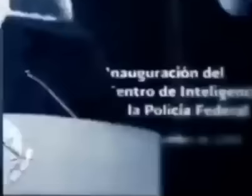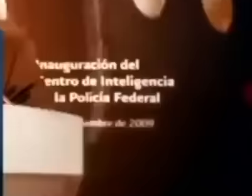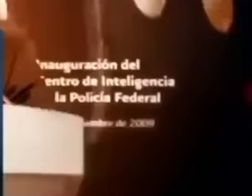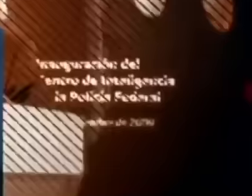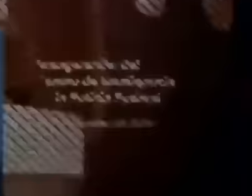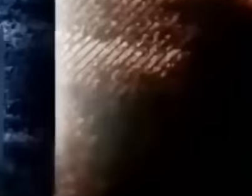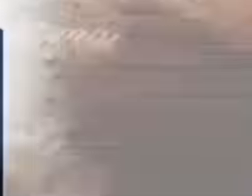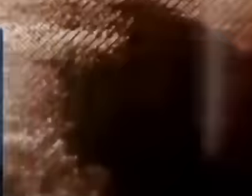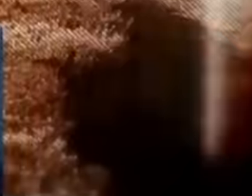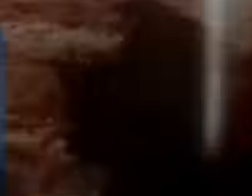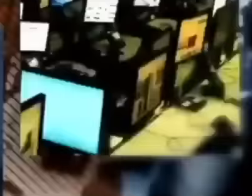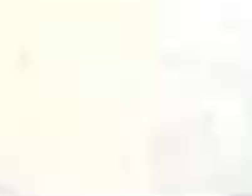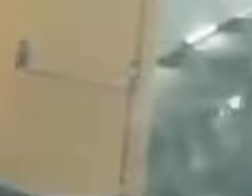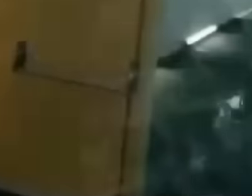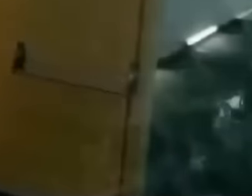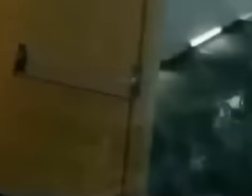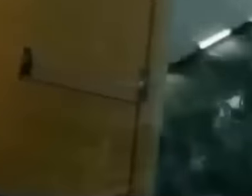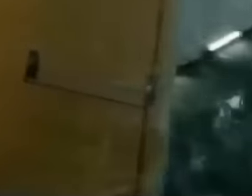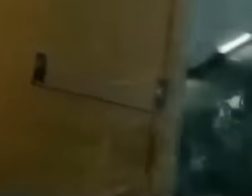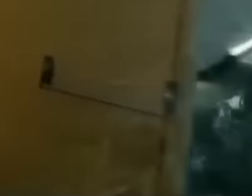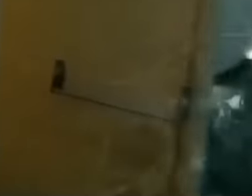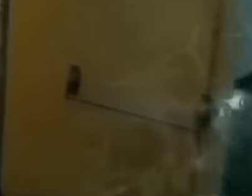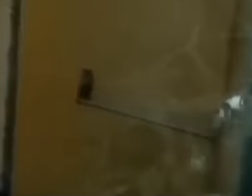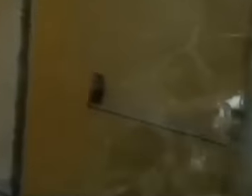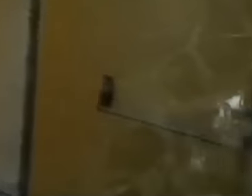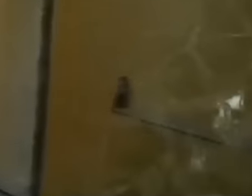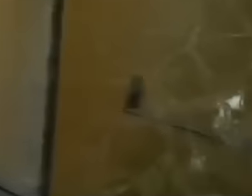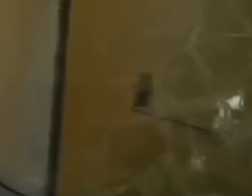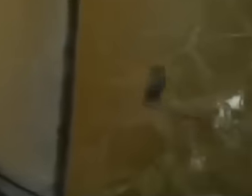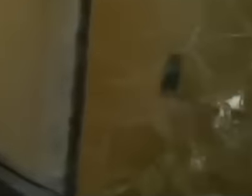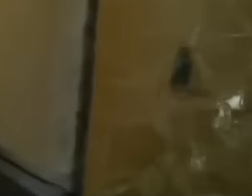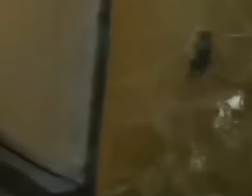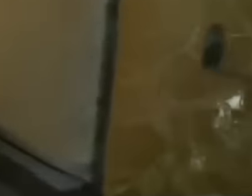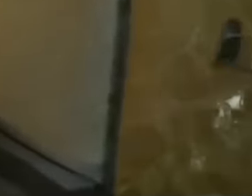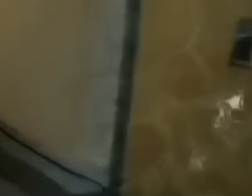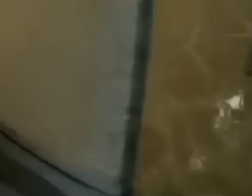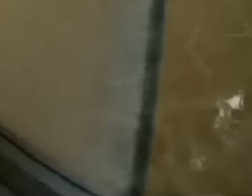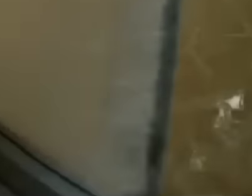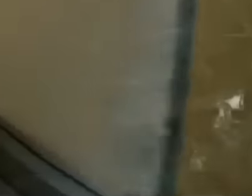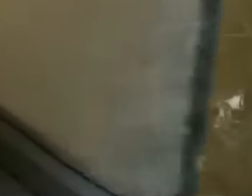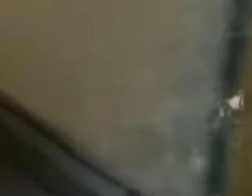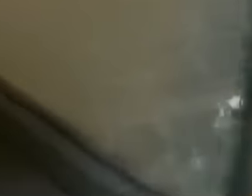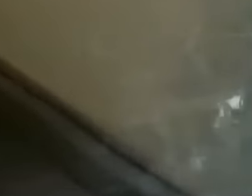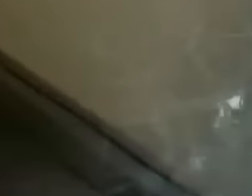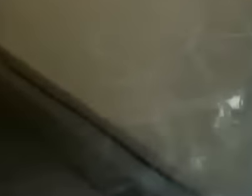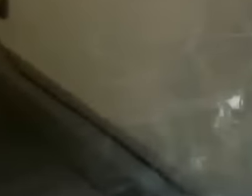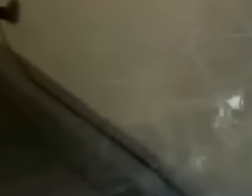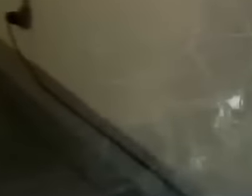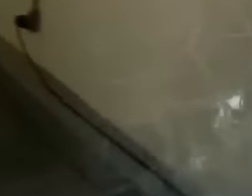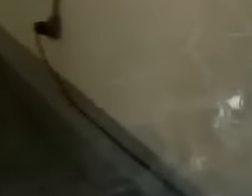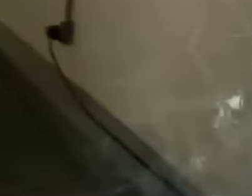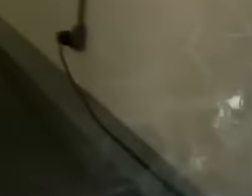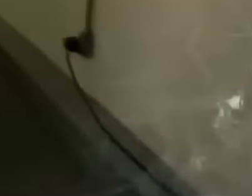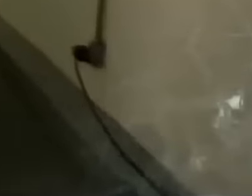megalomania, which is why he ordered the construction of a 400 Met tunnel that directly connects his office.